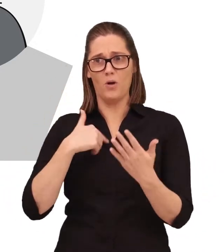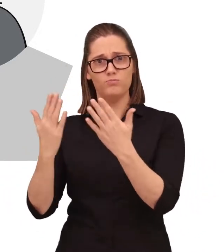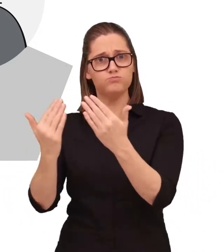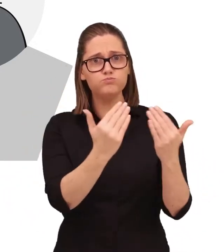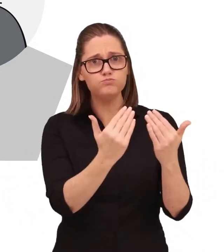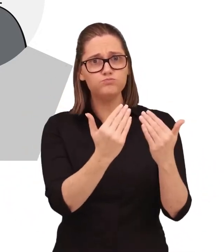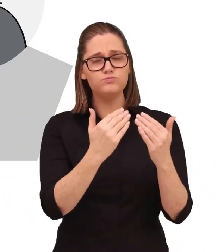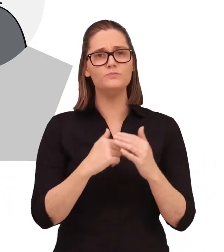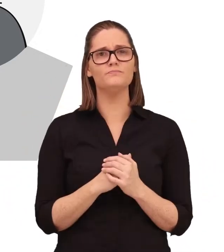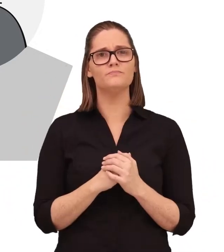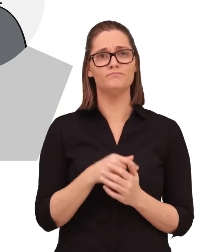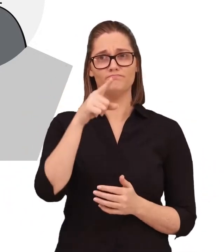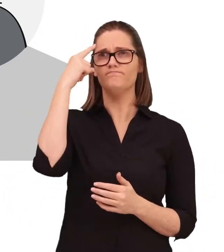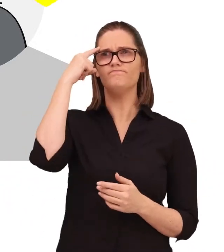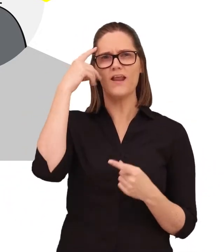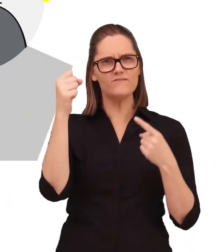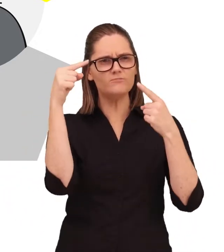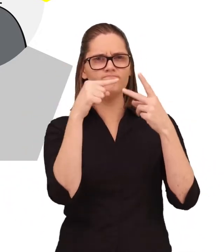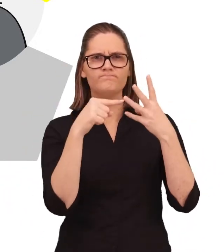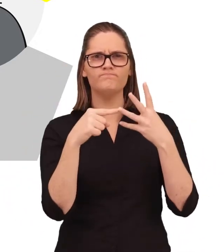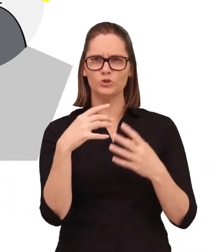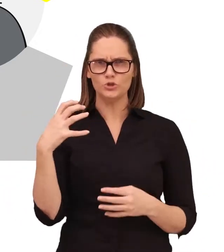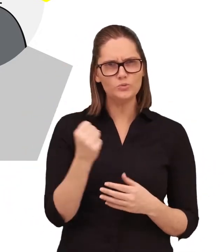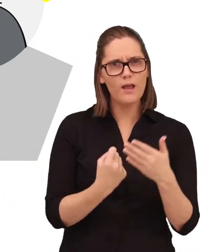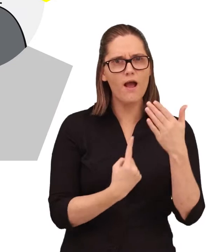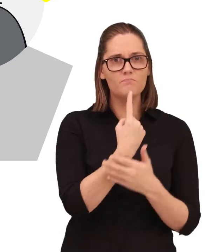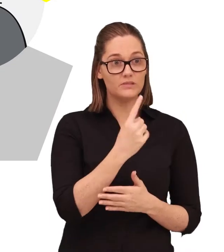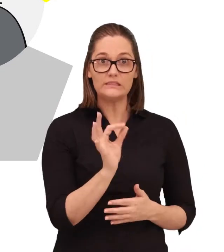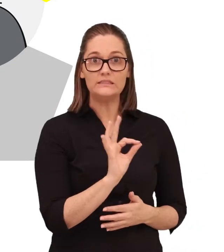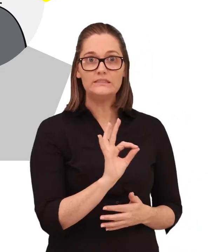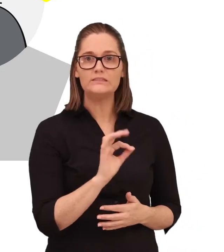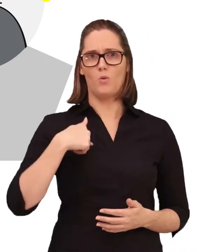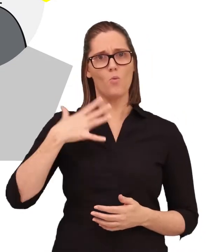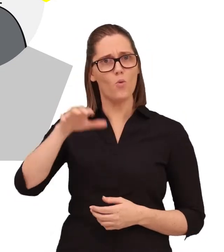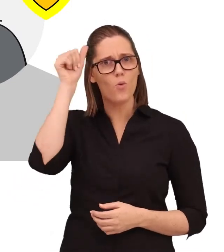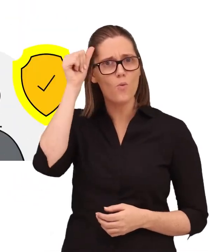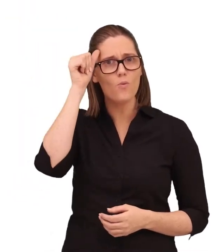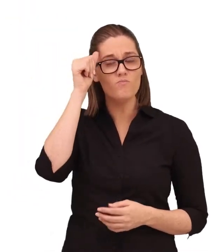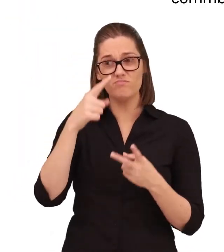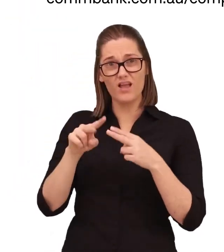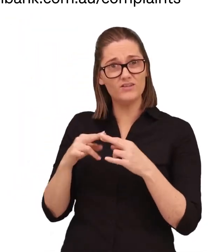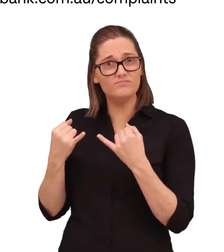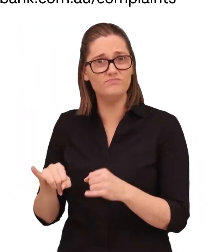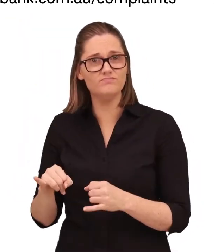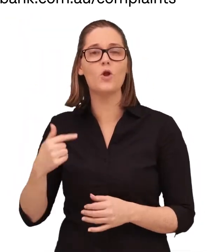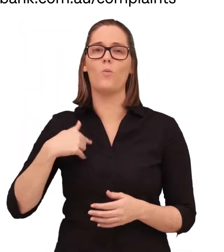this helps us ensure that when things go wrong we can make it right quickly and fairly it's